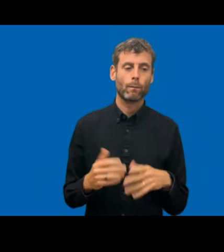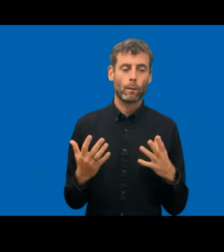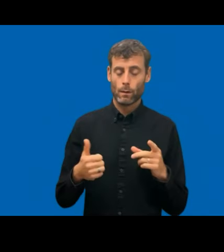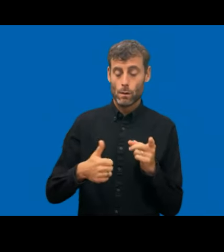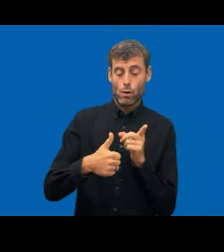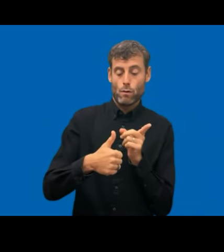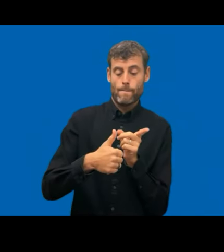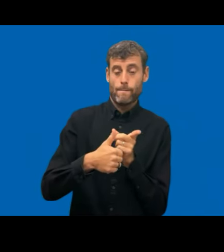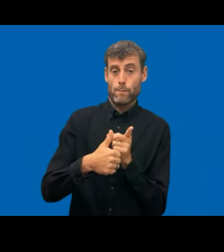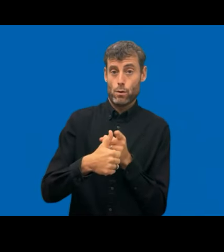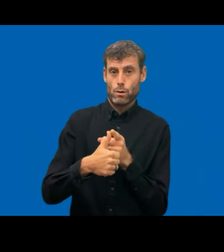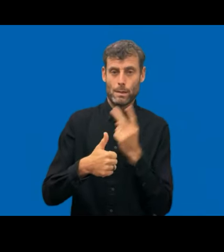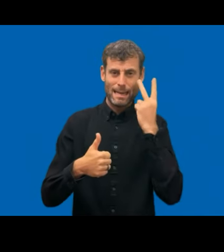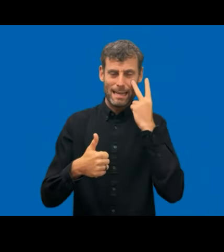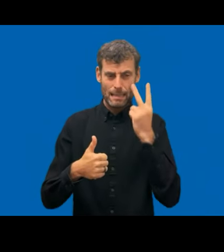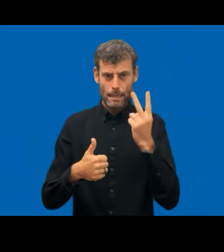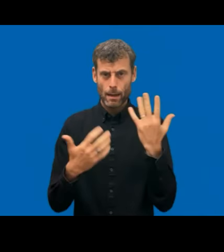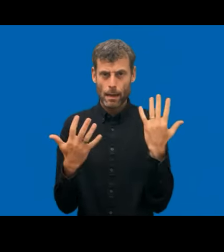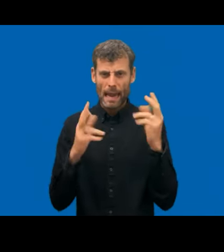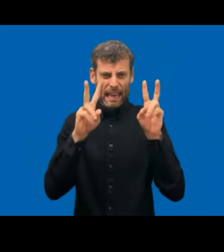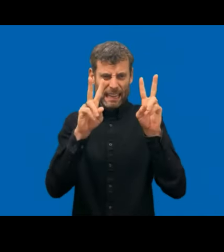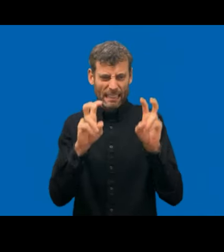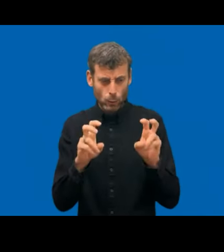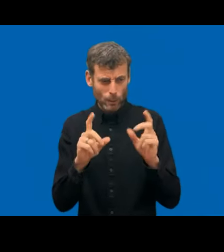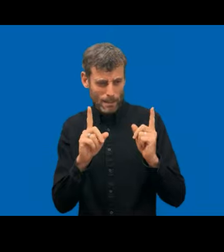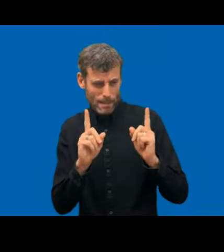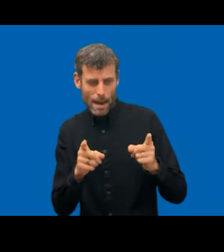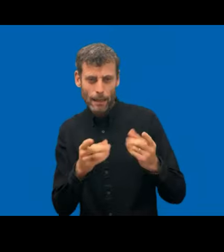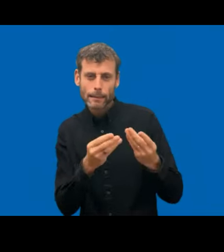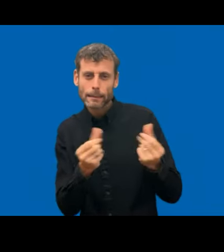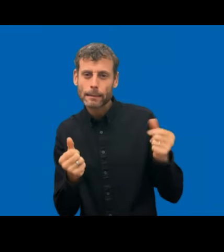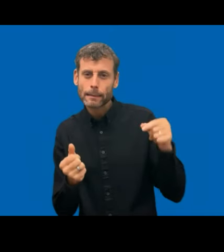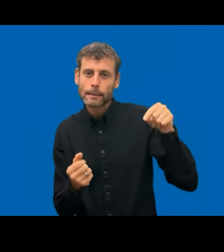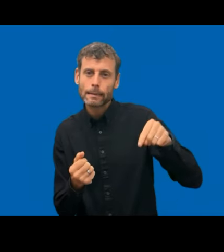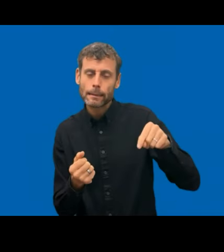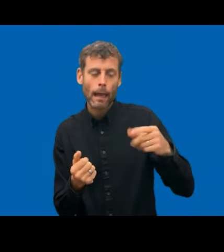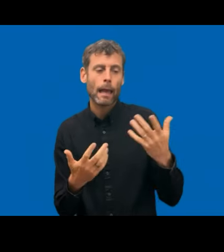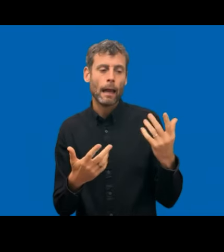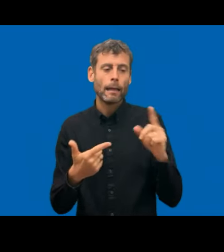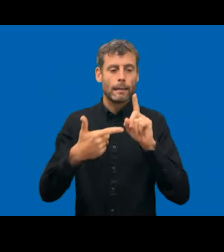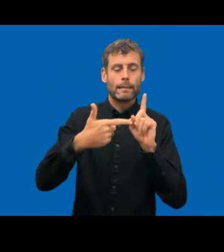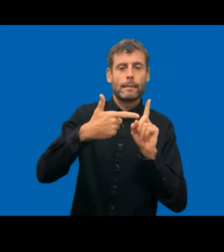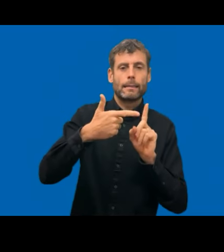issues. The second one is about sorry for that. The second one is about a systemic